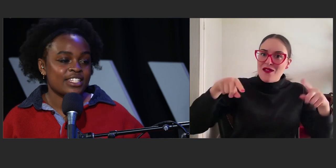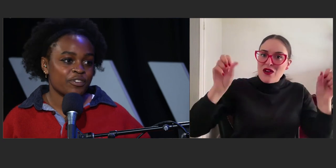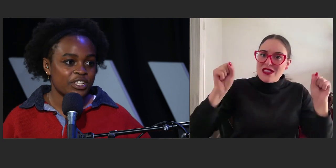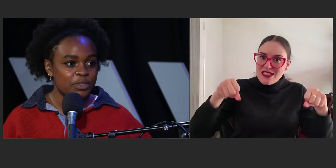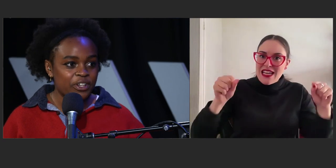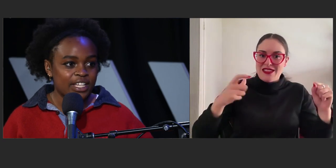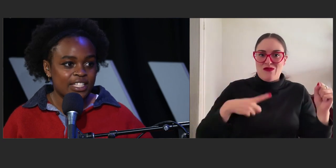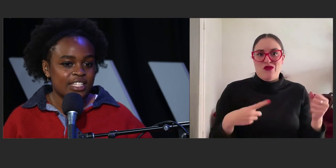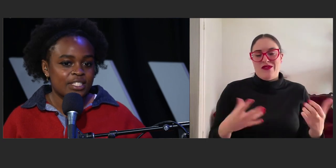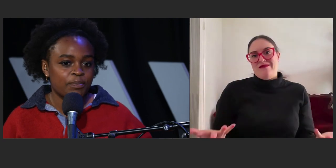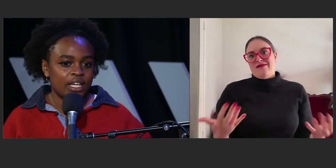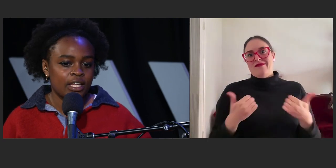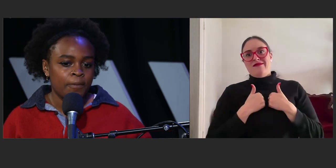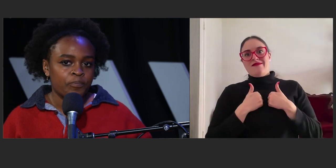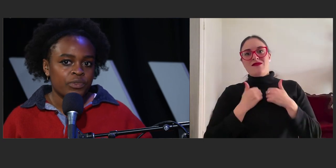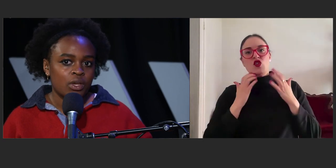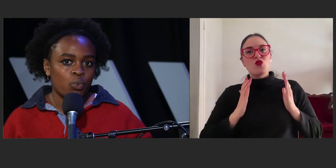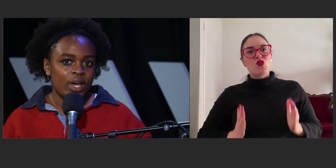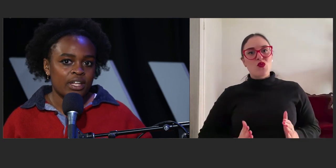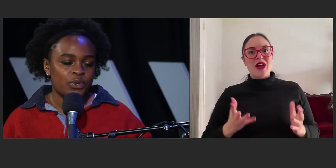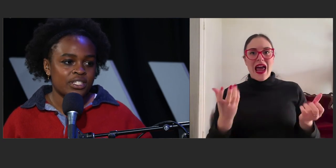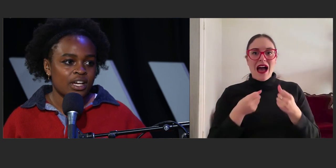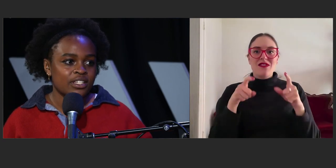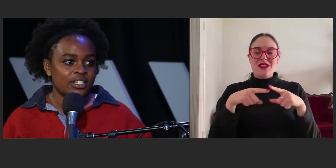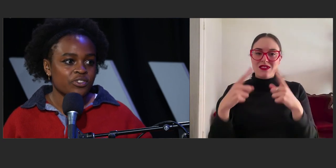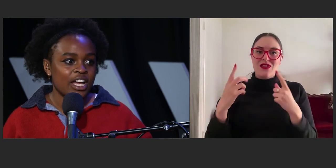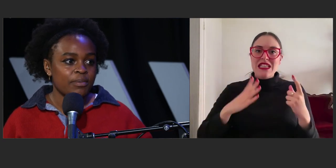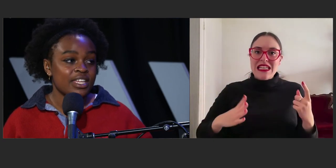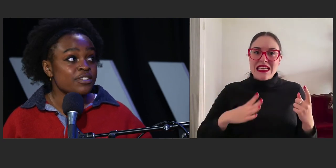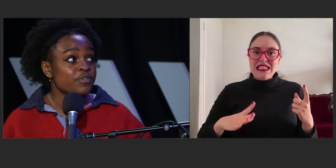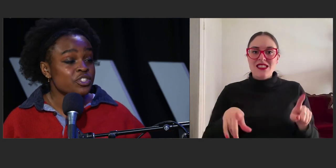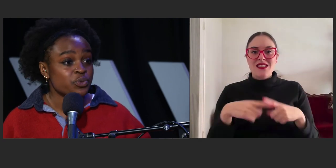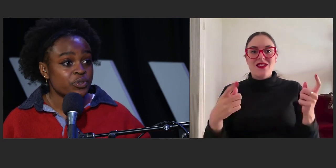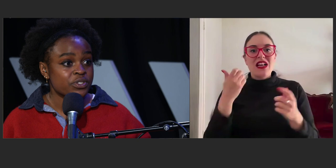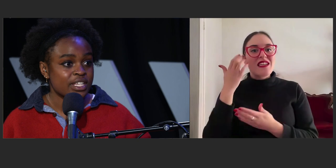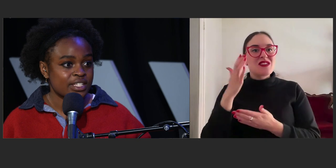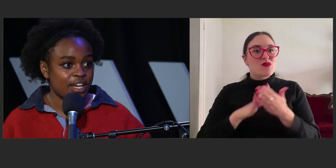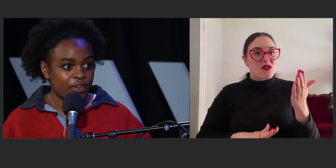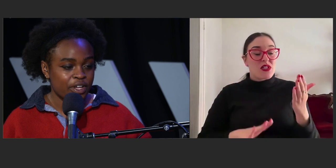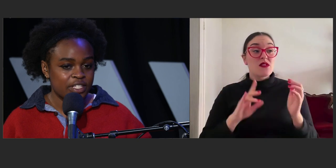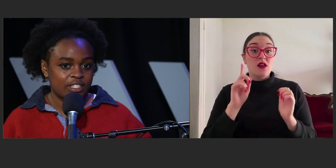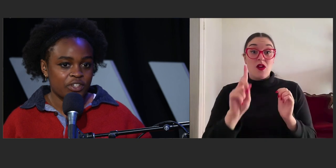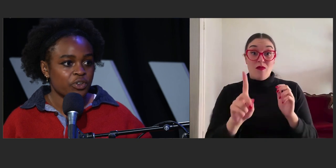different experiences, but when we start to describe individuals as diverse,